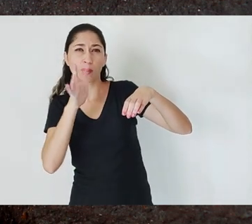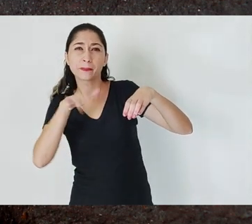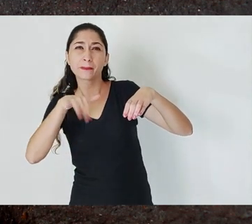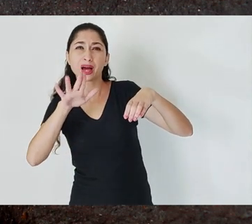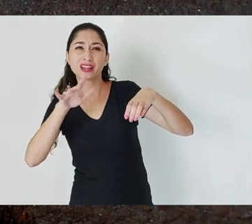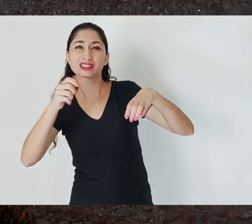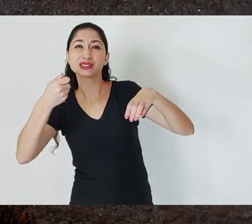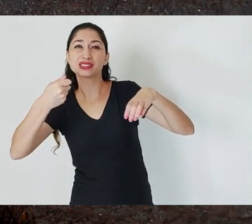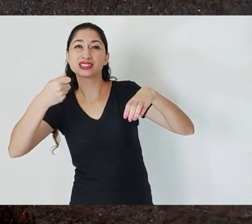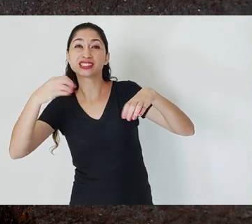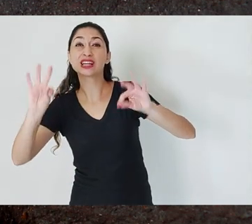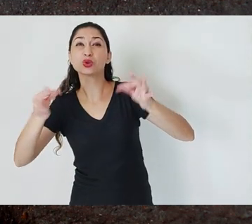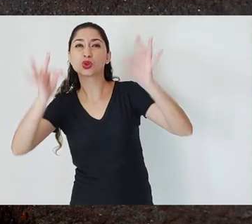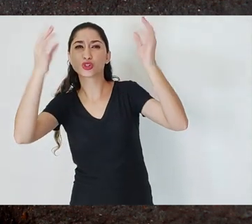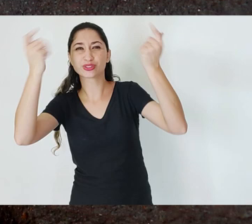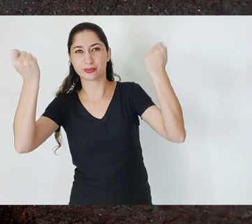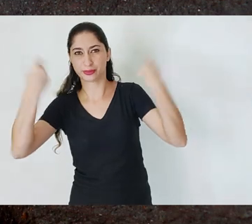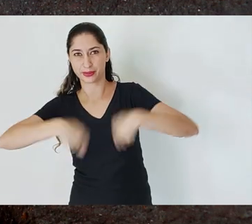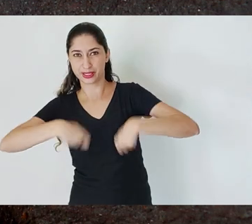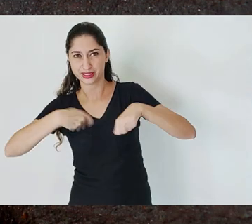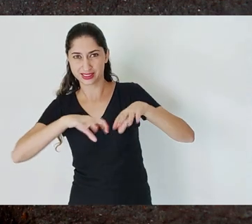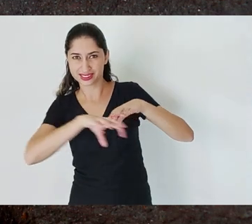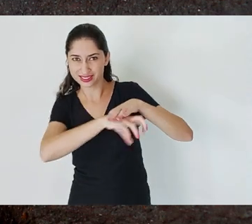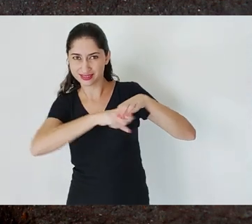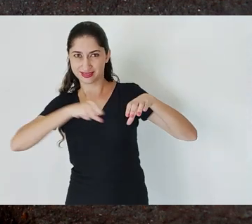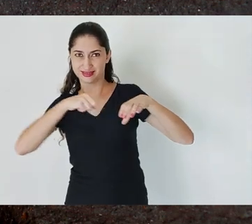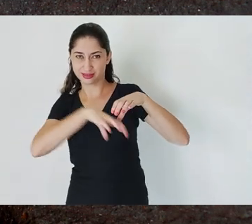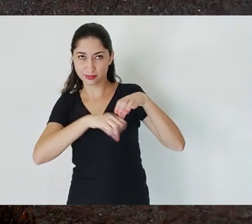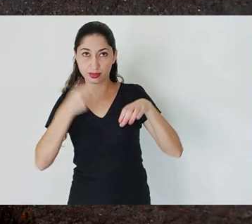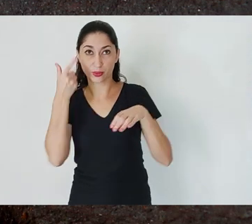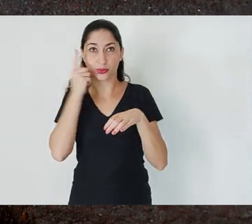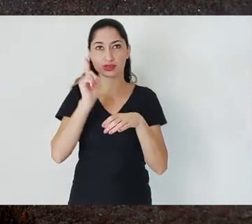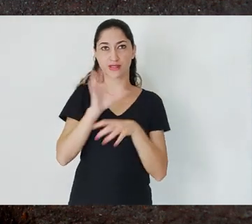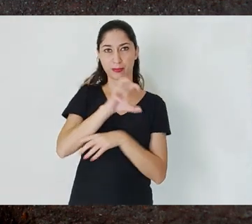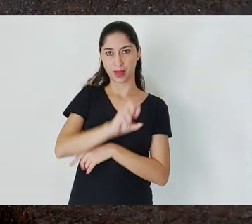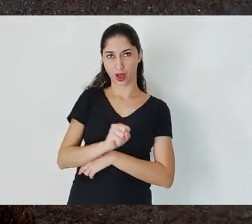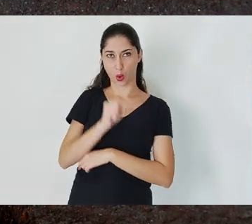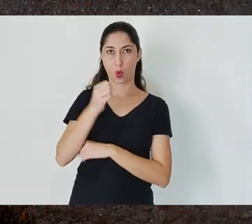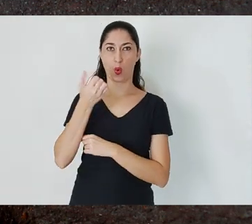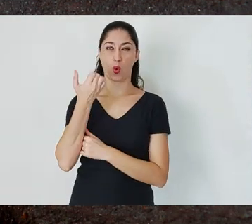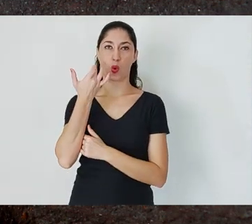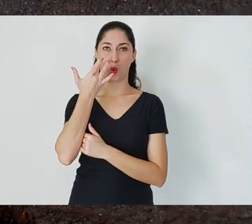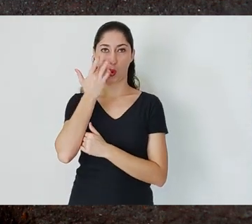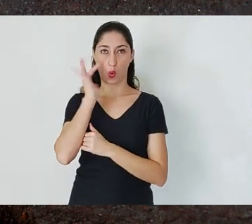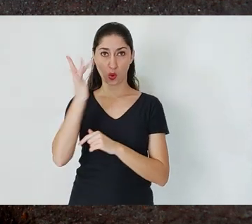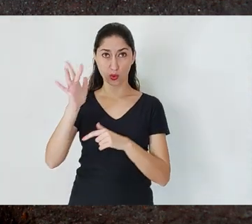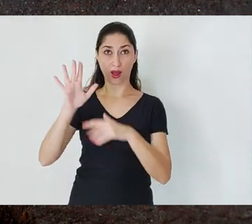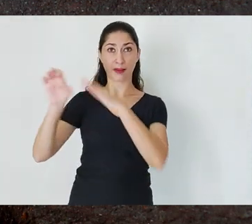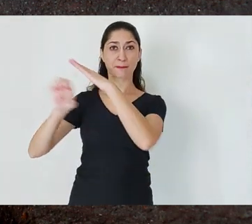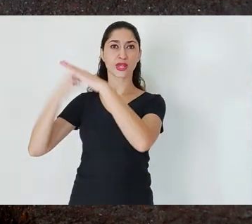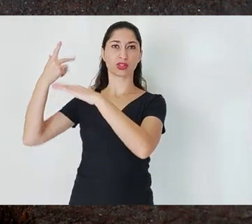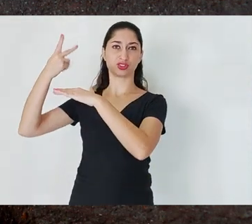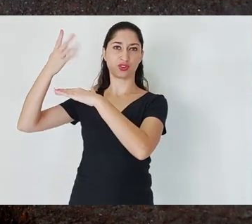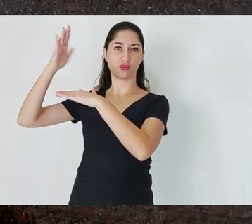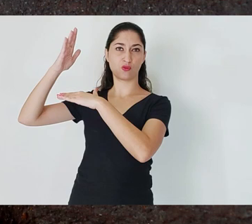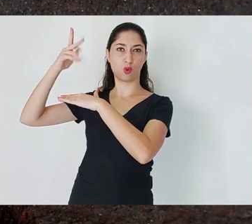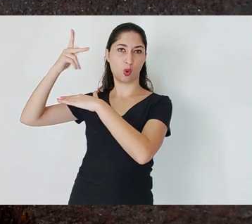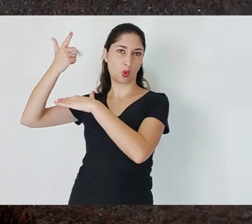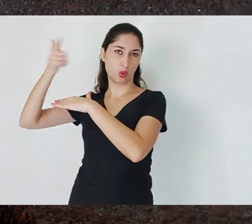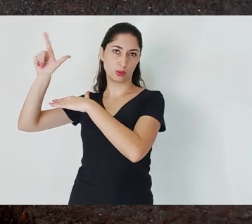So, technology has changed a lot. And you have iron mining,